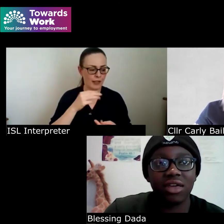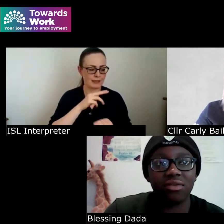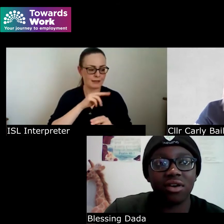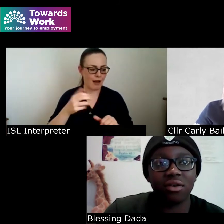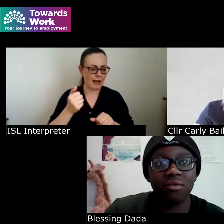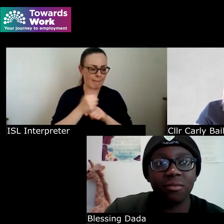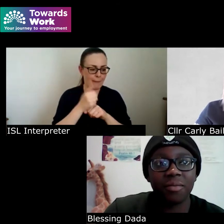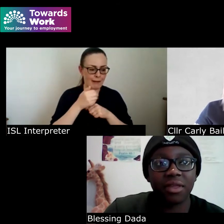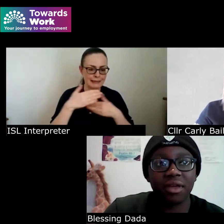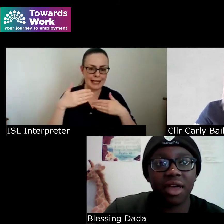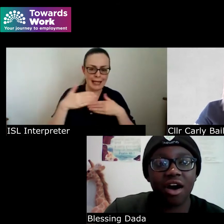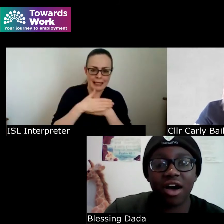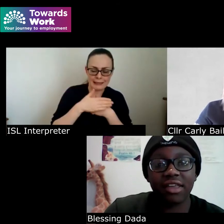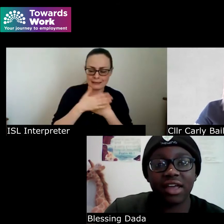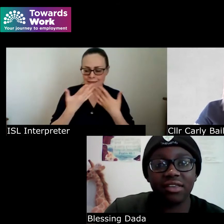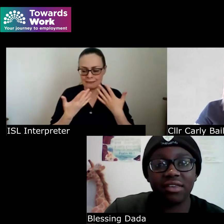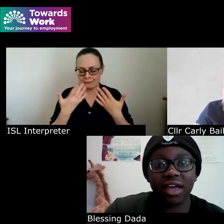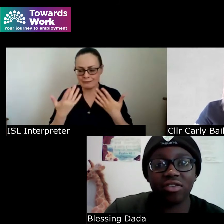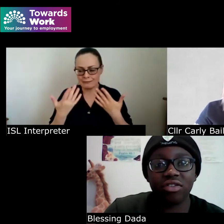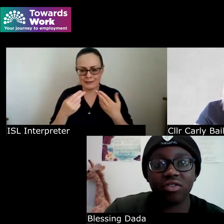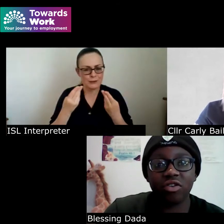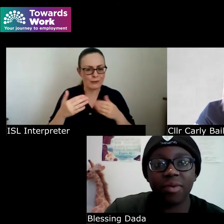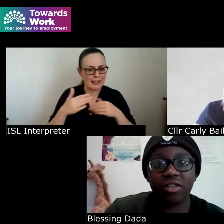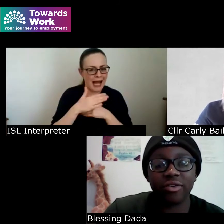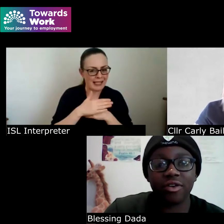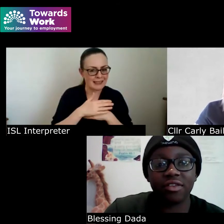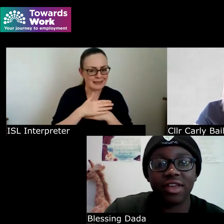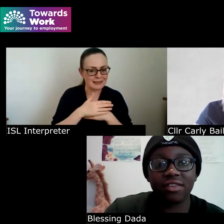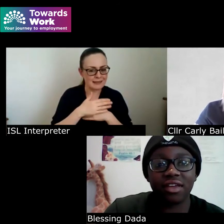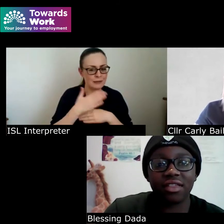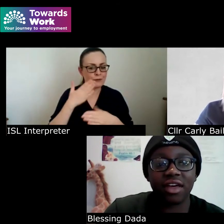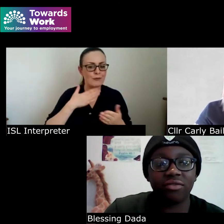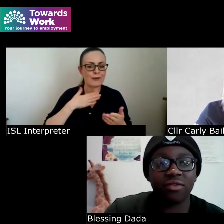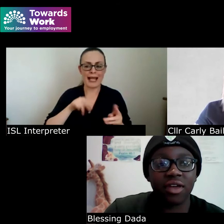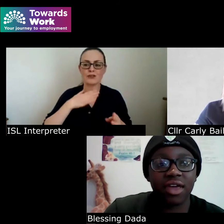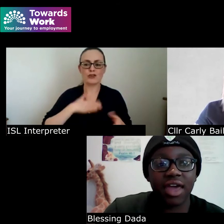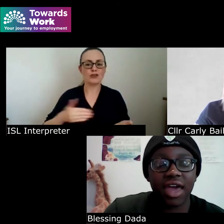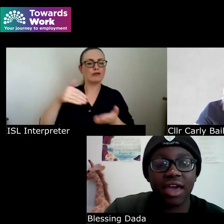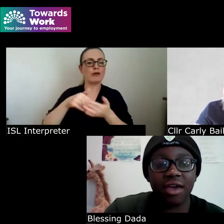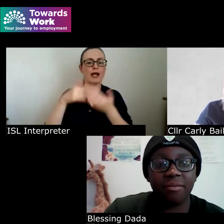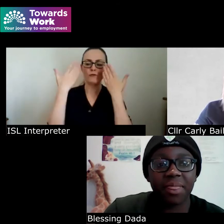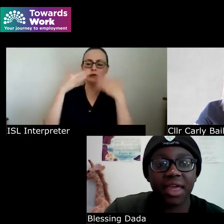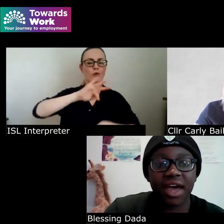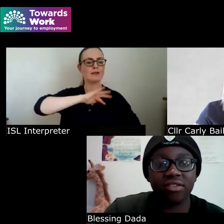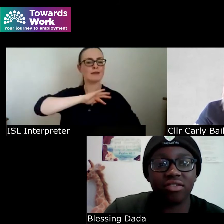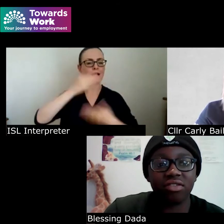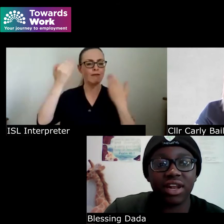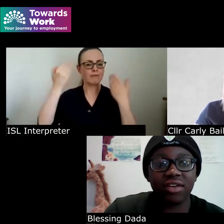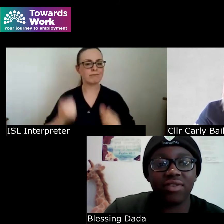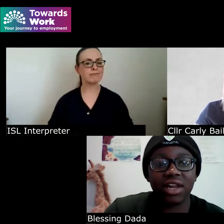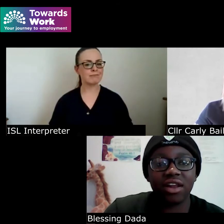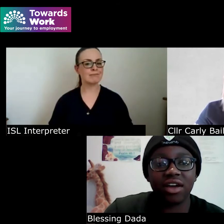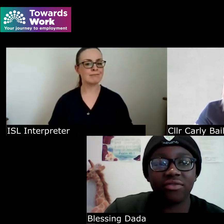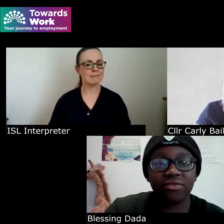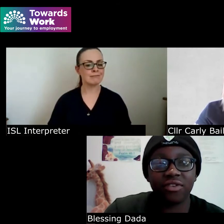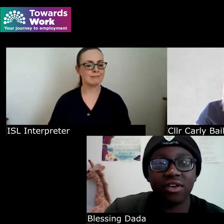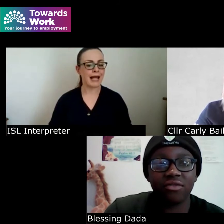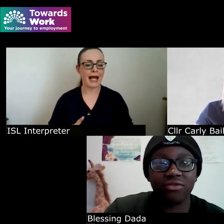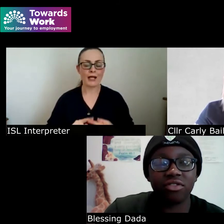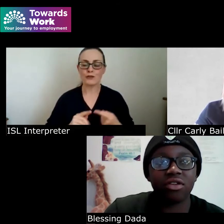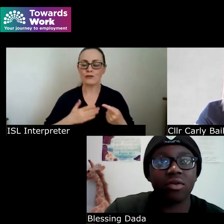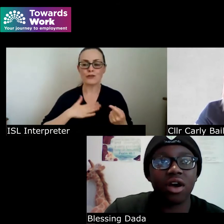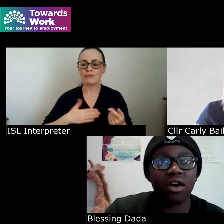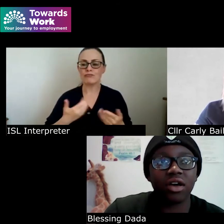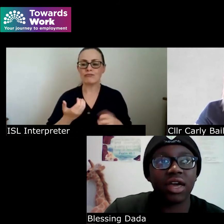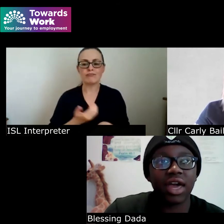you know hide anything and just show up as your authentic self and just living life for so long